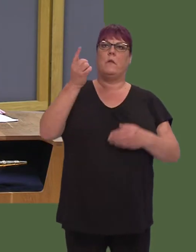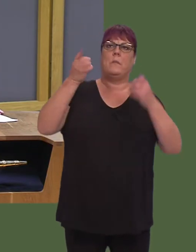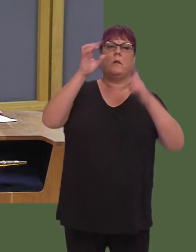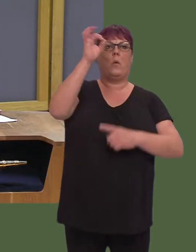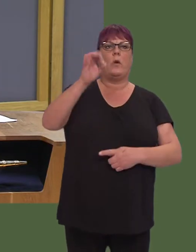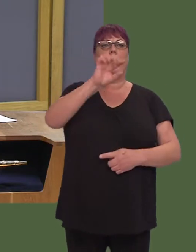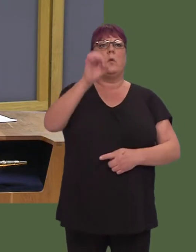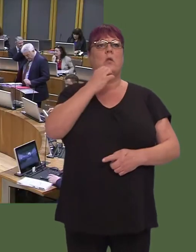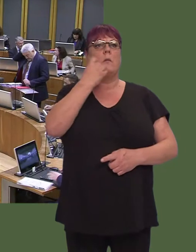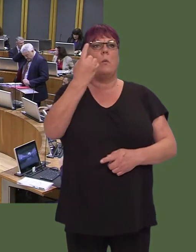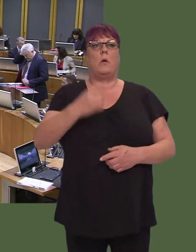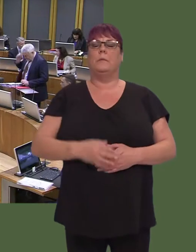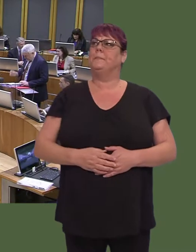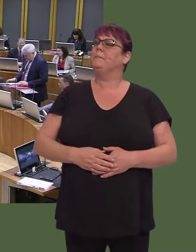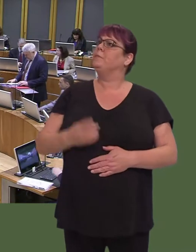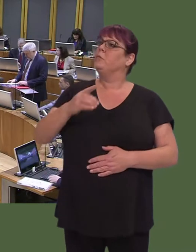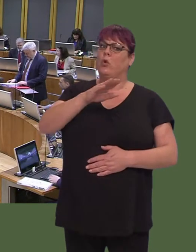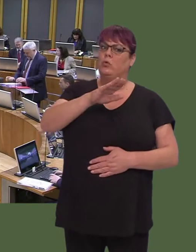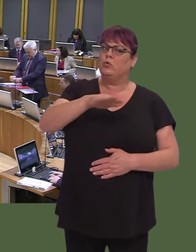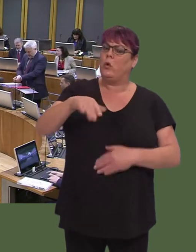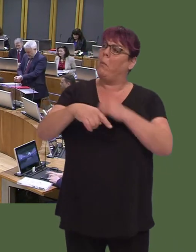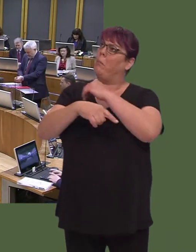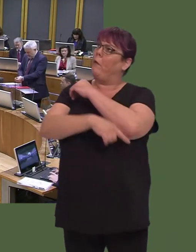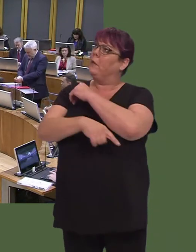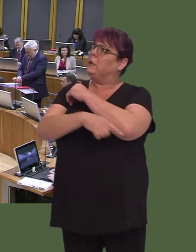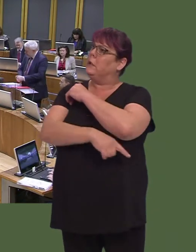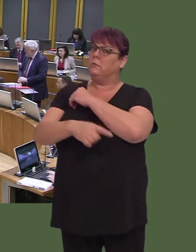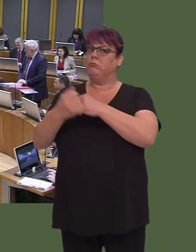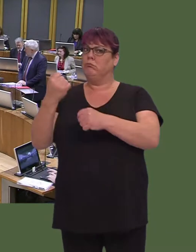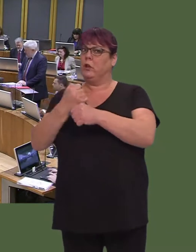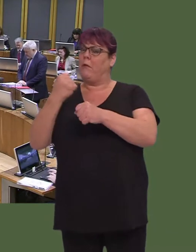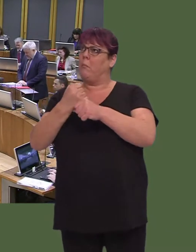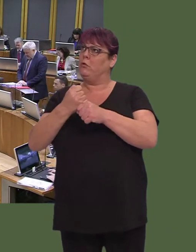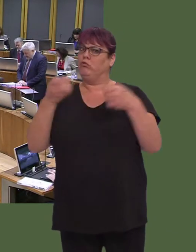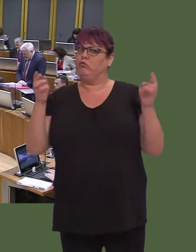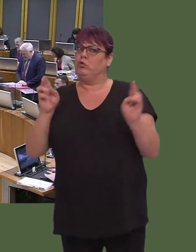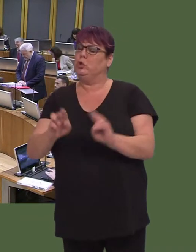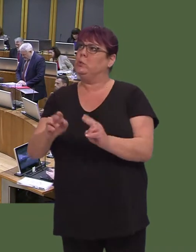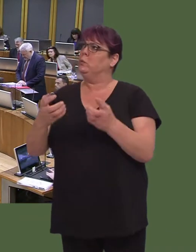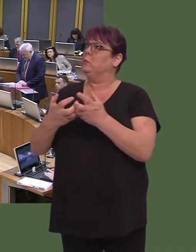Leanne Wood AM: 1. Beth y mae Llywodraeth Cymru'n ei wneud i fynd i'r afael ‚ thlodi plant? OAQ52801 Carwyn Jones AM: Well, the Institute for Fiscal